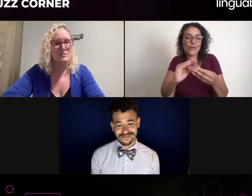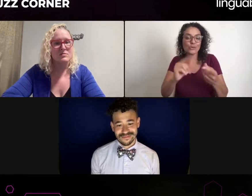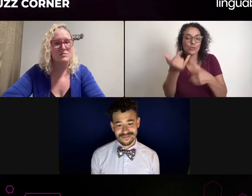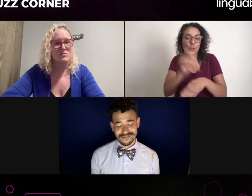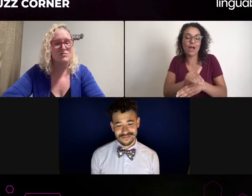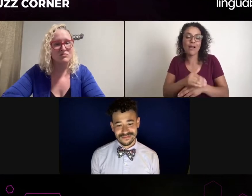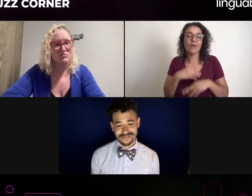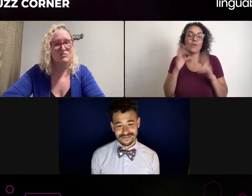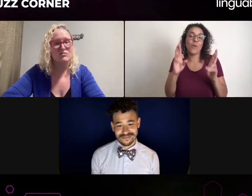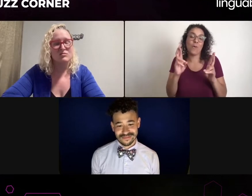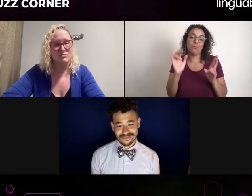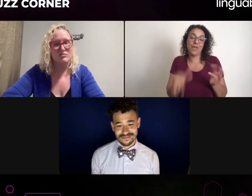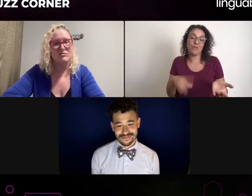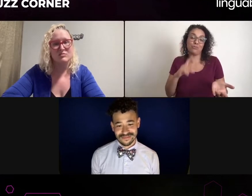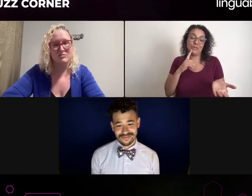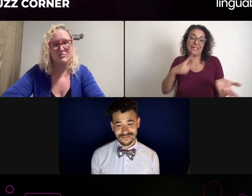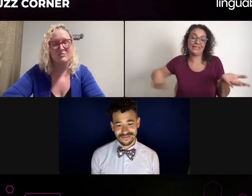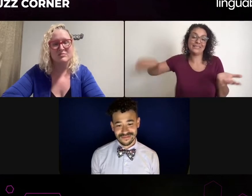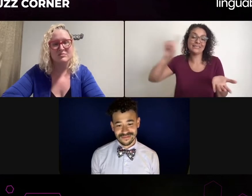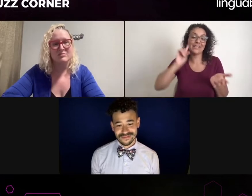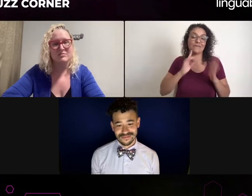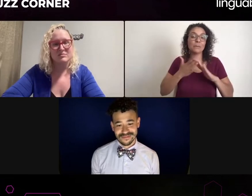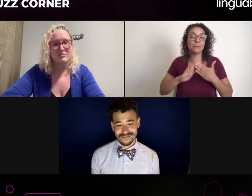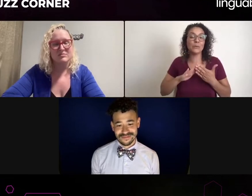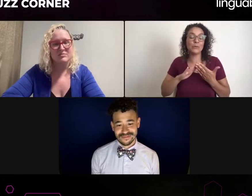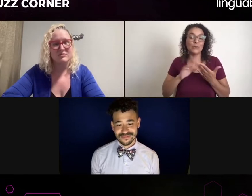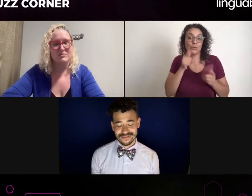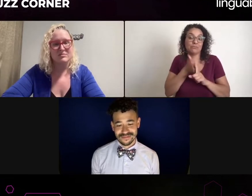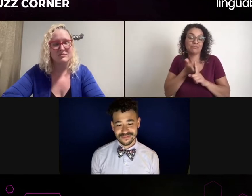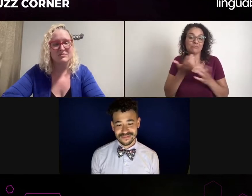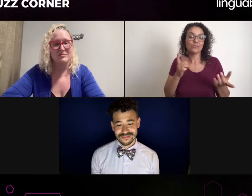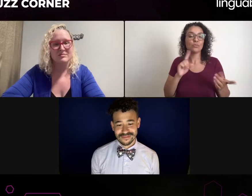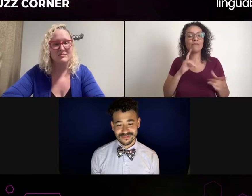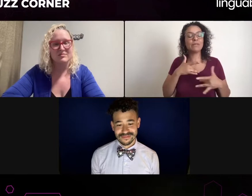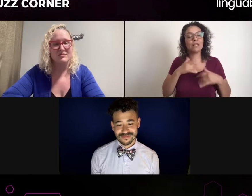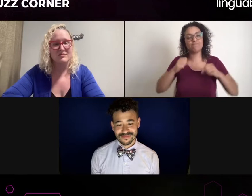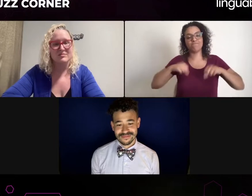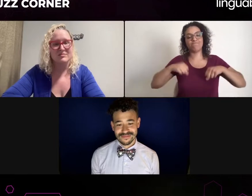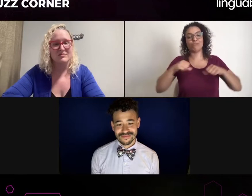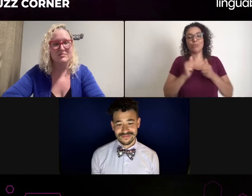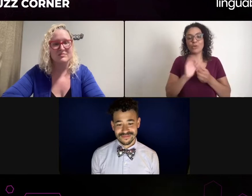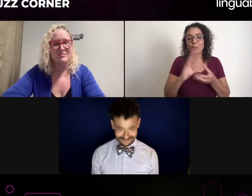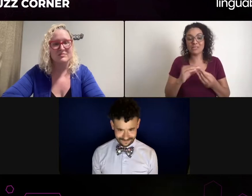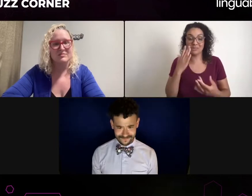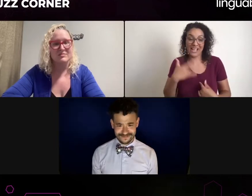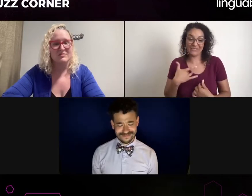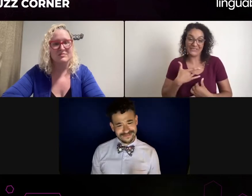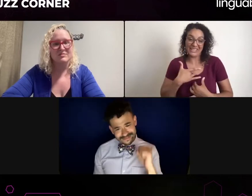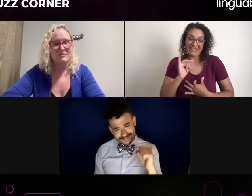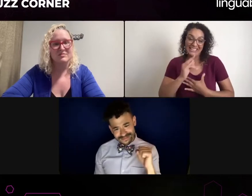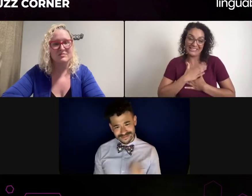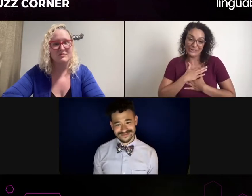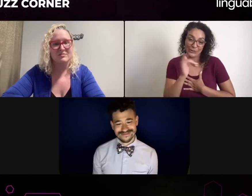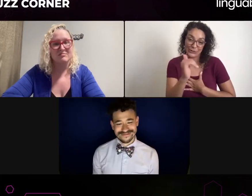And we thank you so much for sharing. Yeah, that's the goal. I really appreciate it tonight.